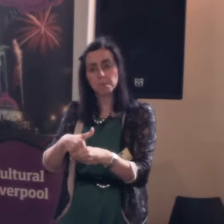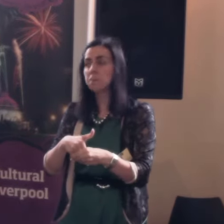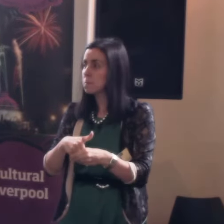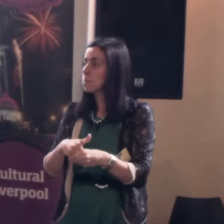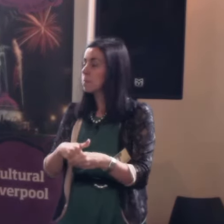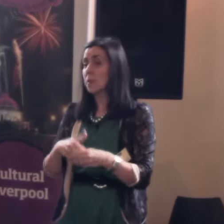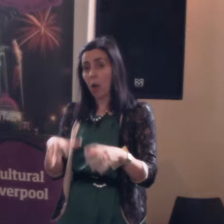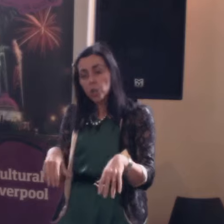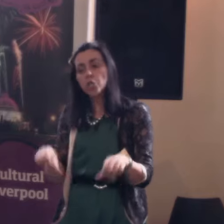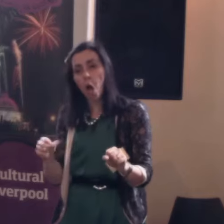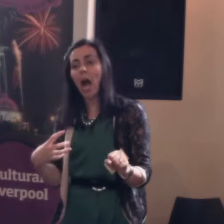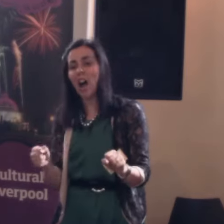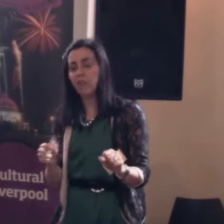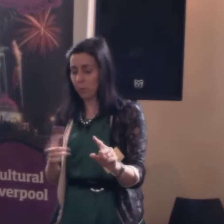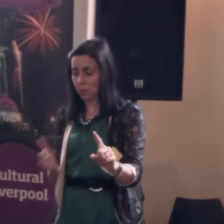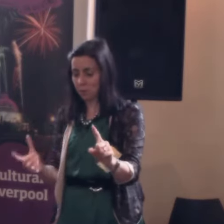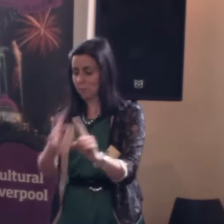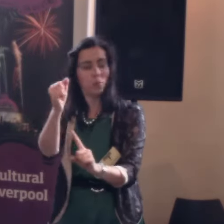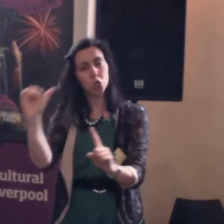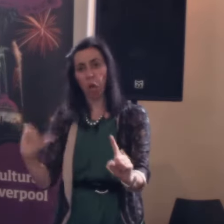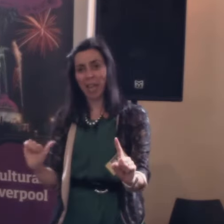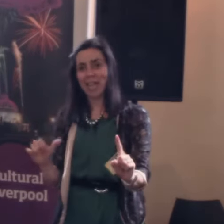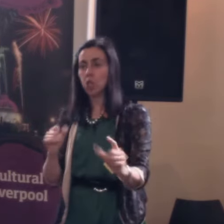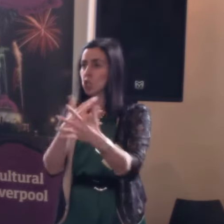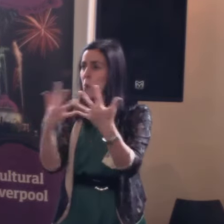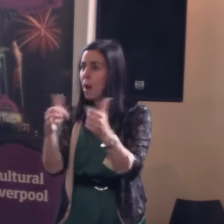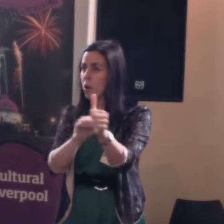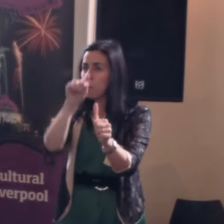We've made a start but we're not there yet, too many employers are still very very